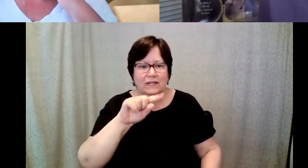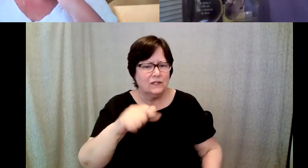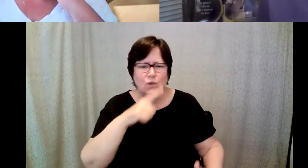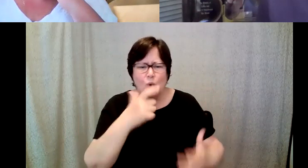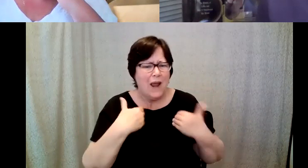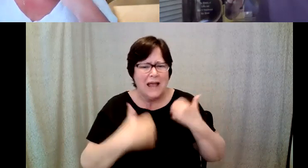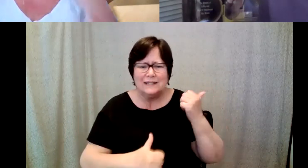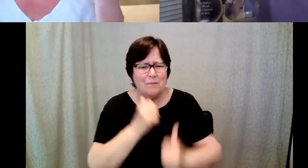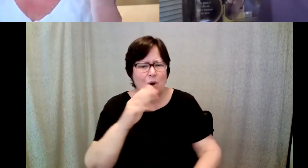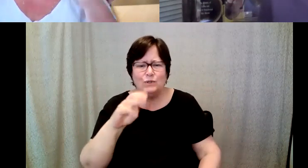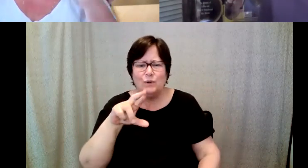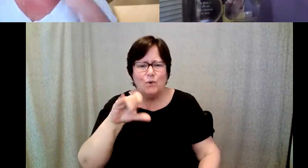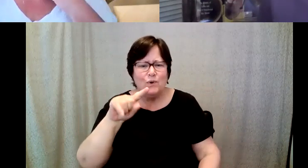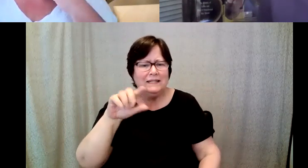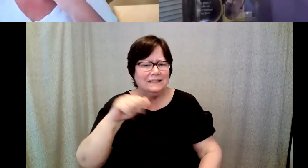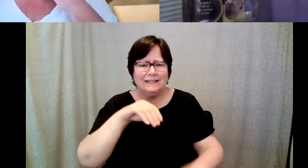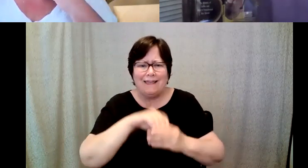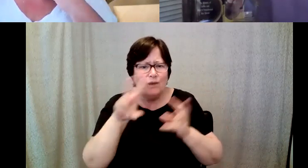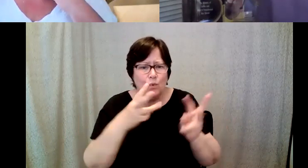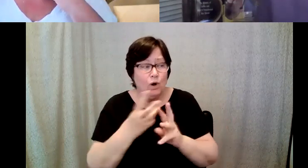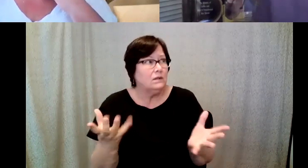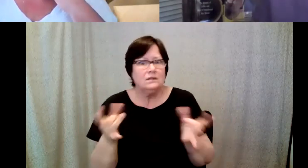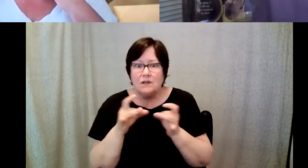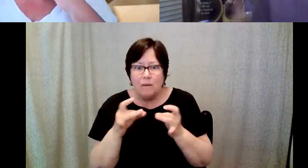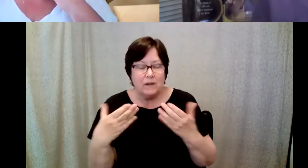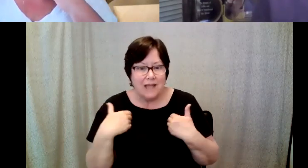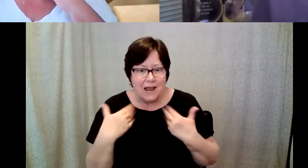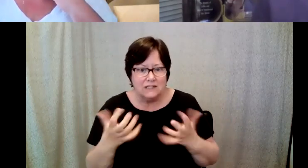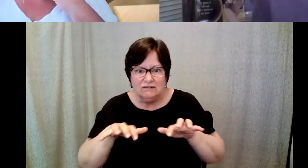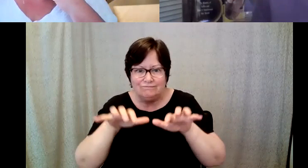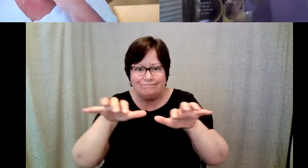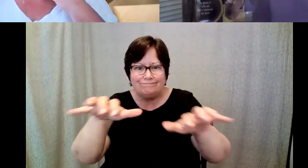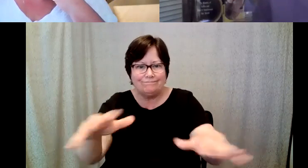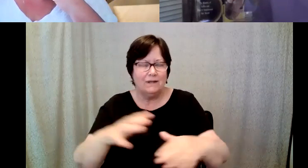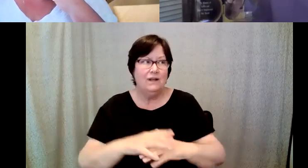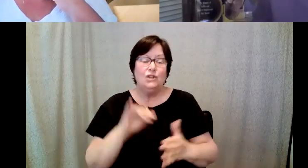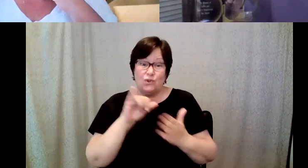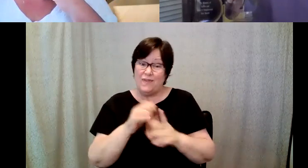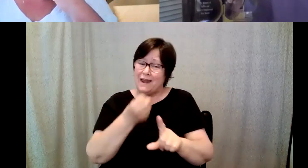D. Major Cohen: Starbucks so so that's that's impact we had impact on the lives of those